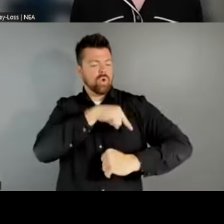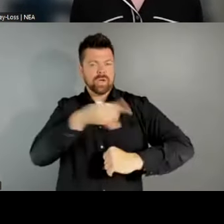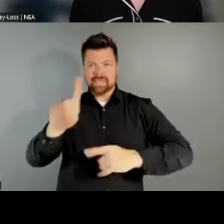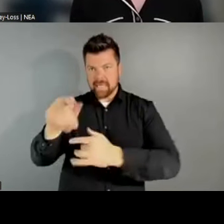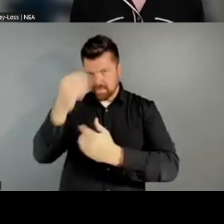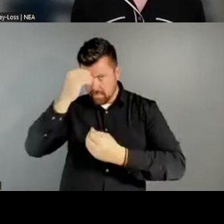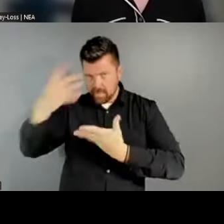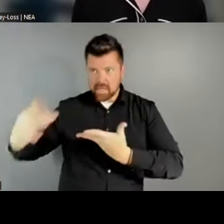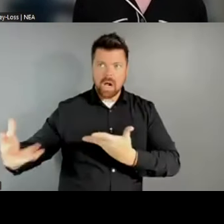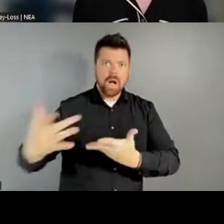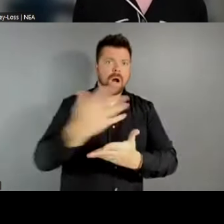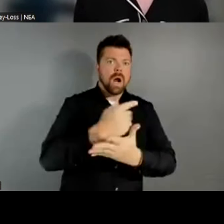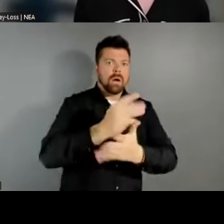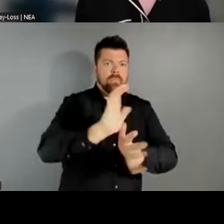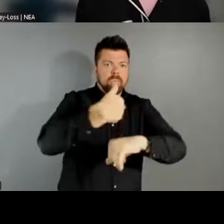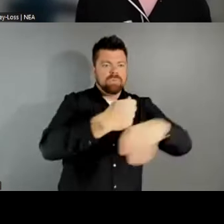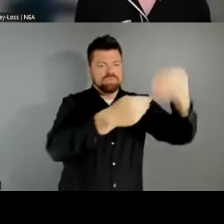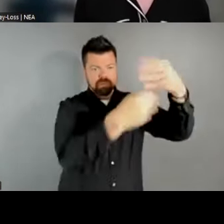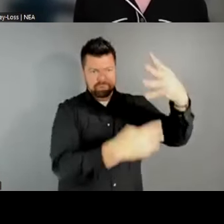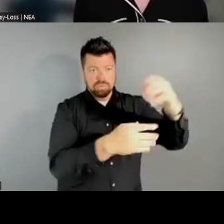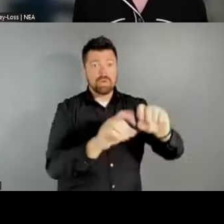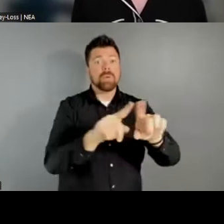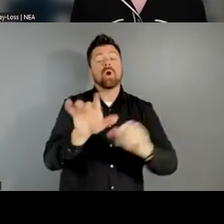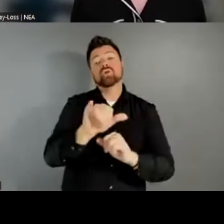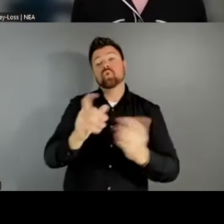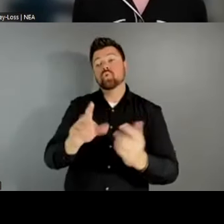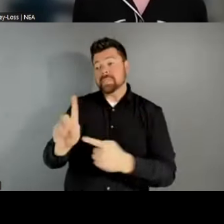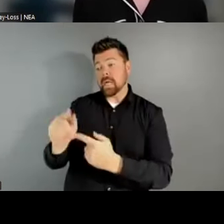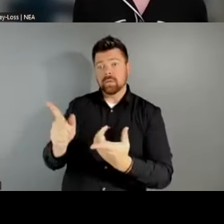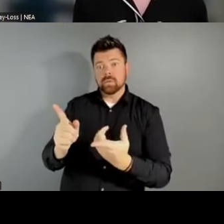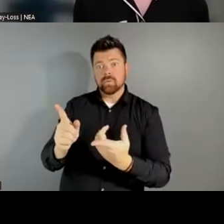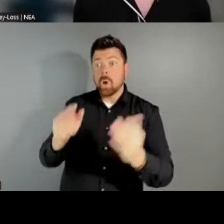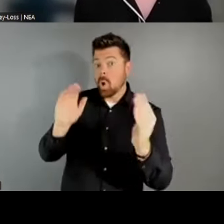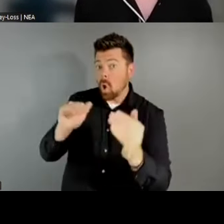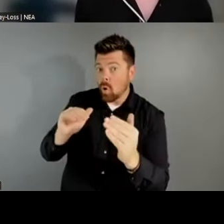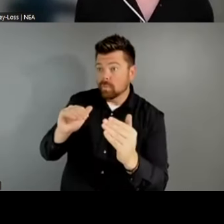that dataset, we also hope to capture a service area to the point of whether service areas overlap